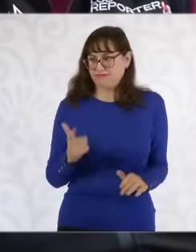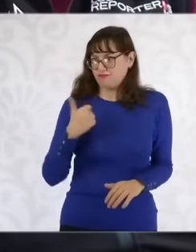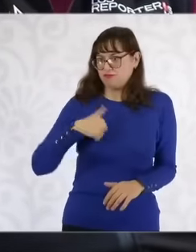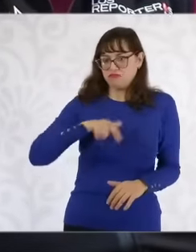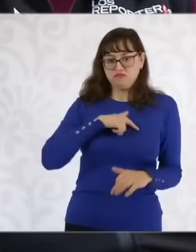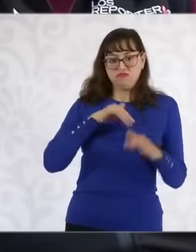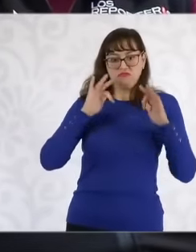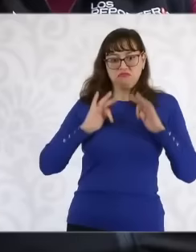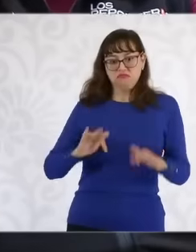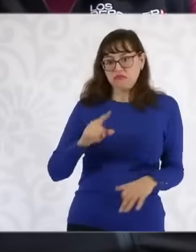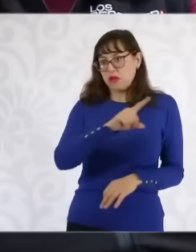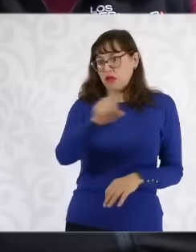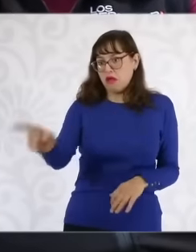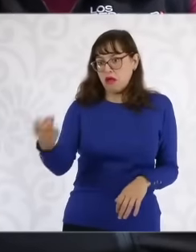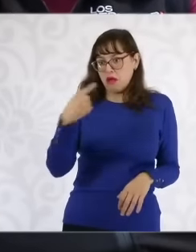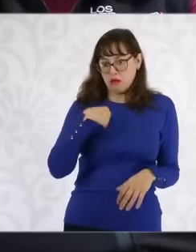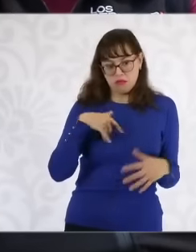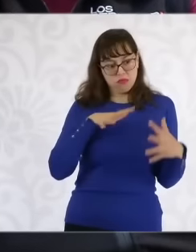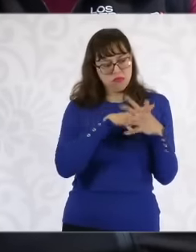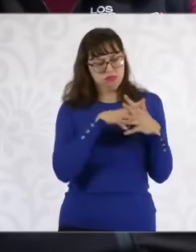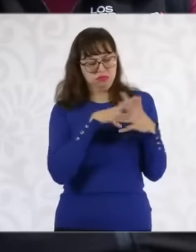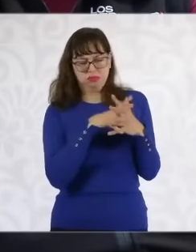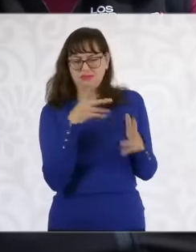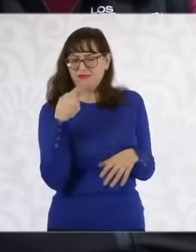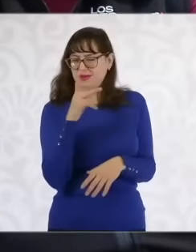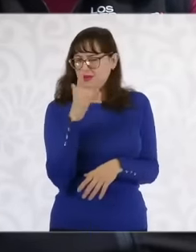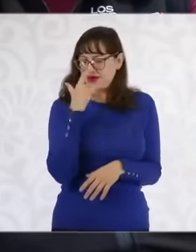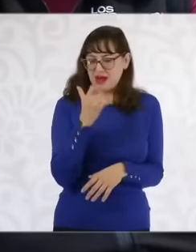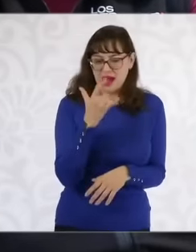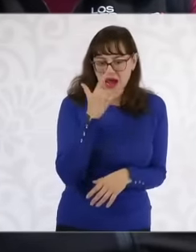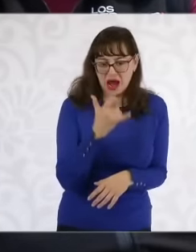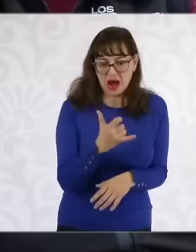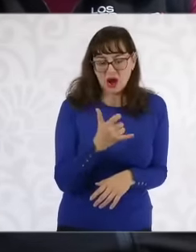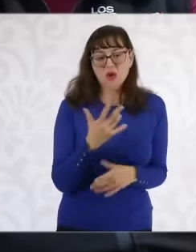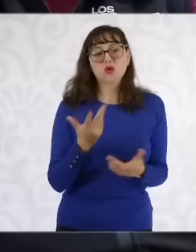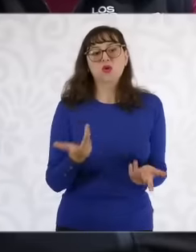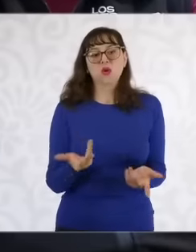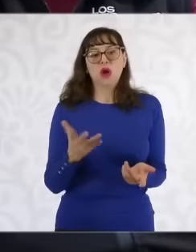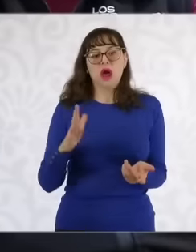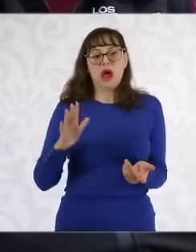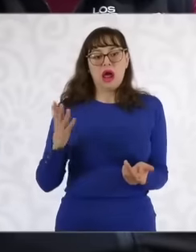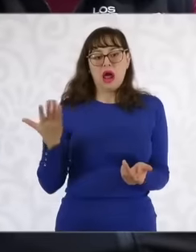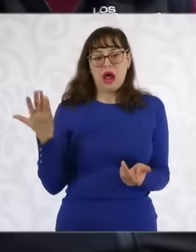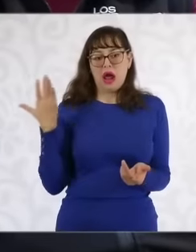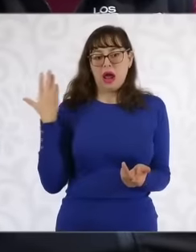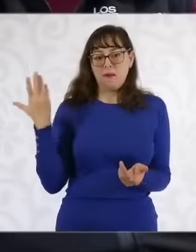many of those cases are not clarified we learned of one of just the one of this man who